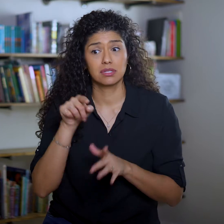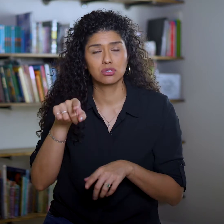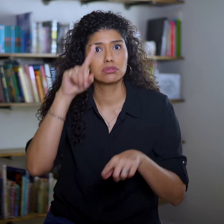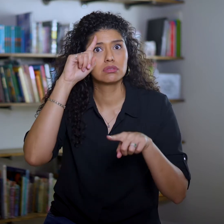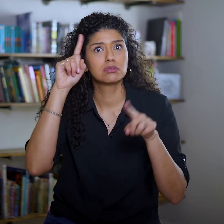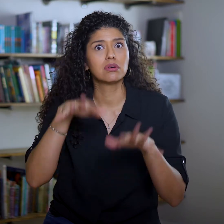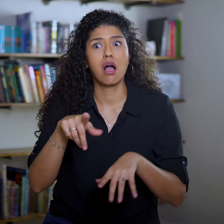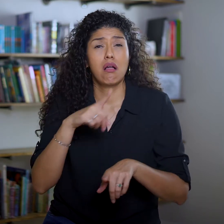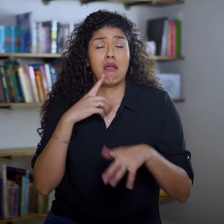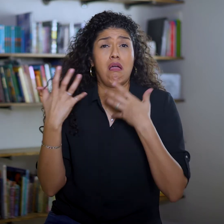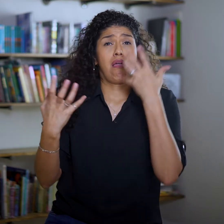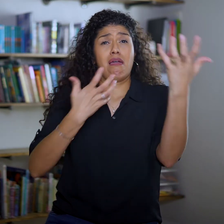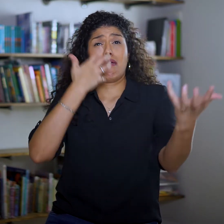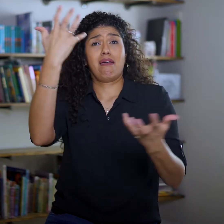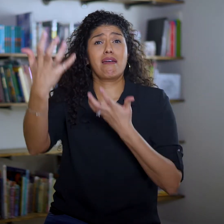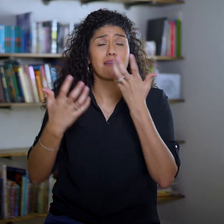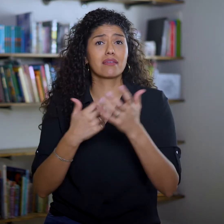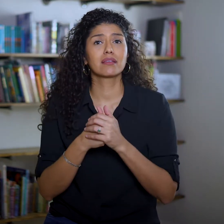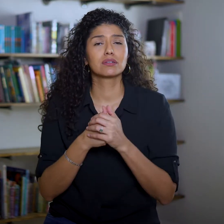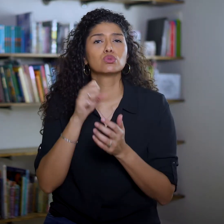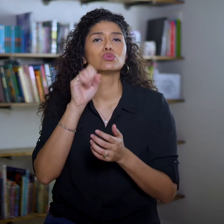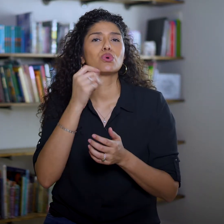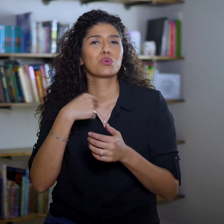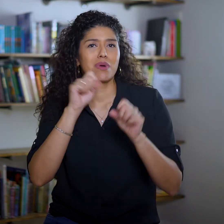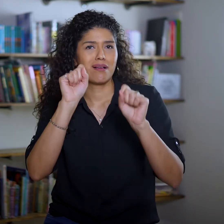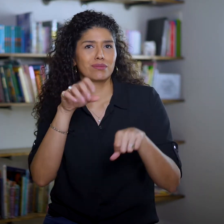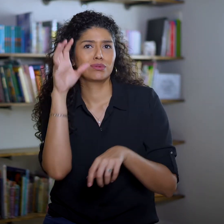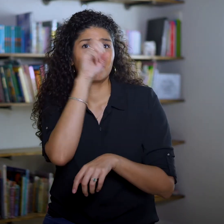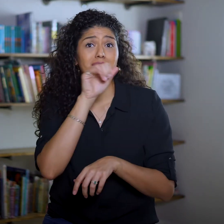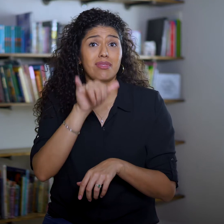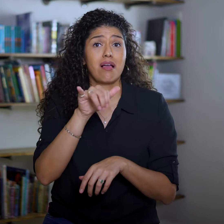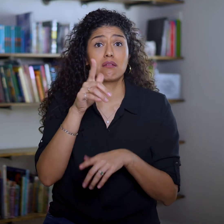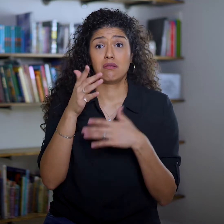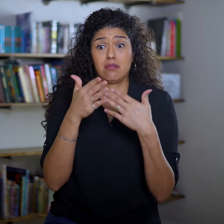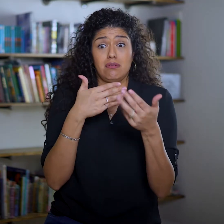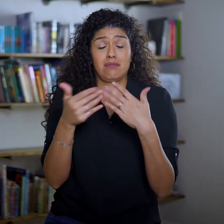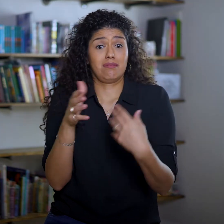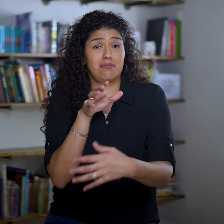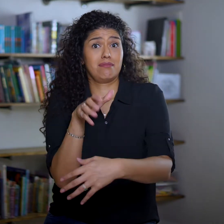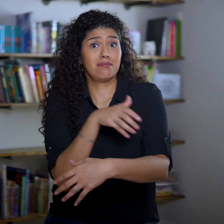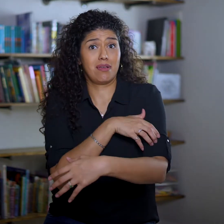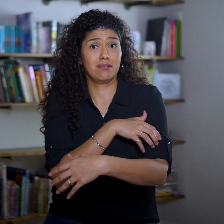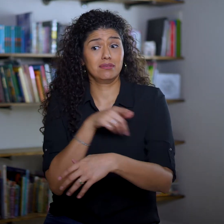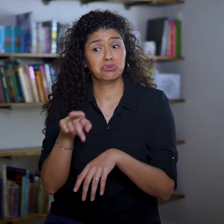and she’s shocked—she screams! So we can assume that whatever measure of power